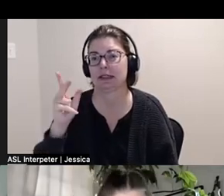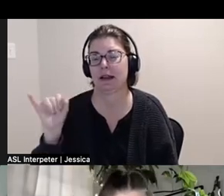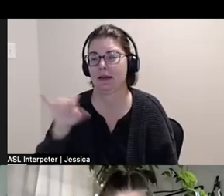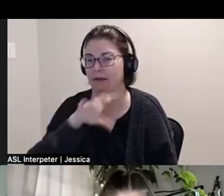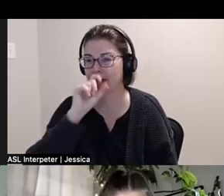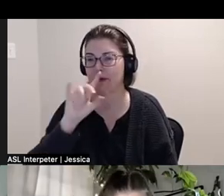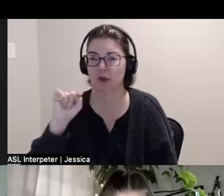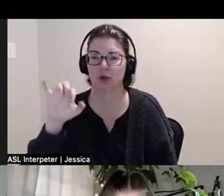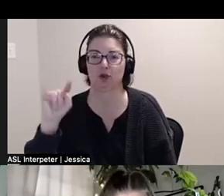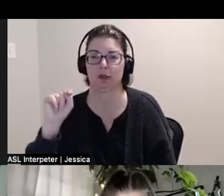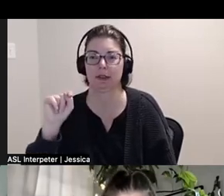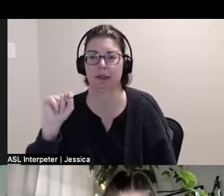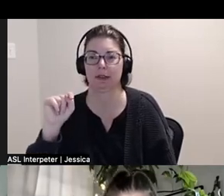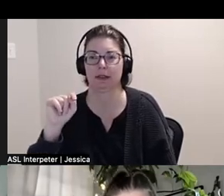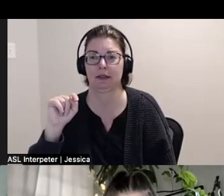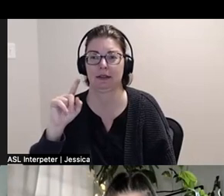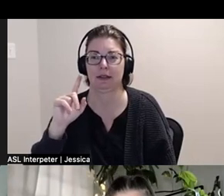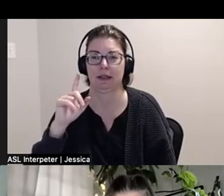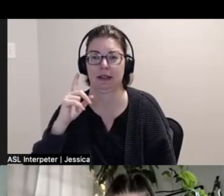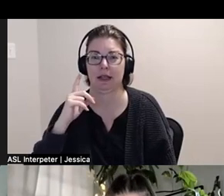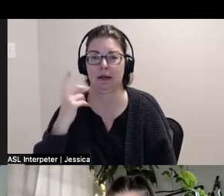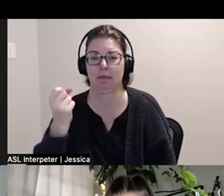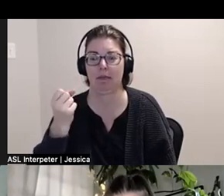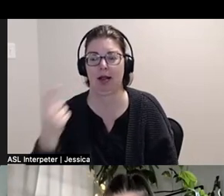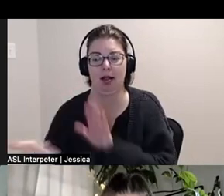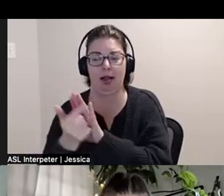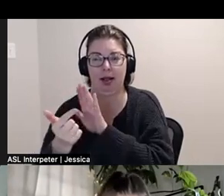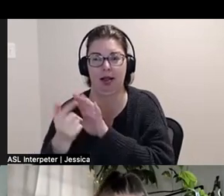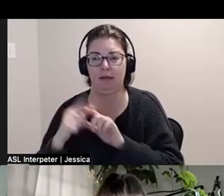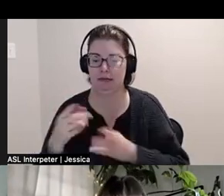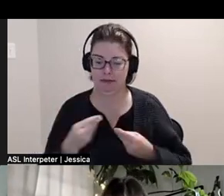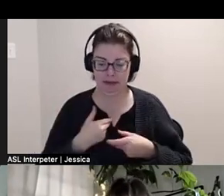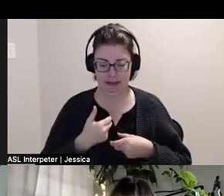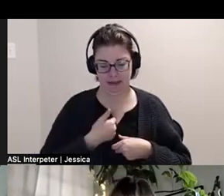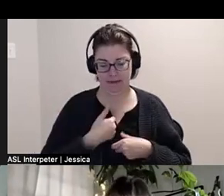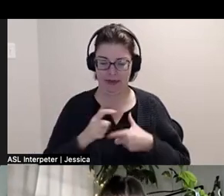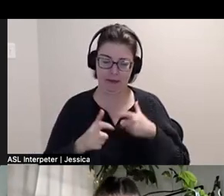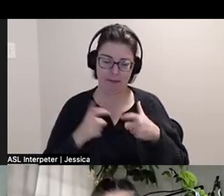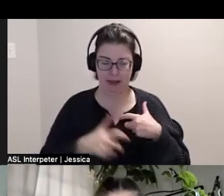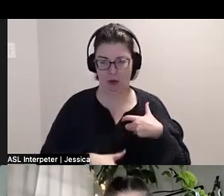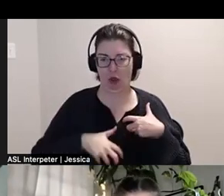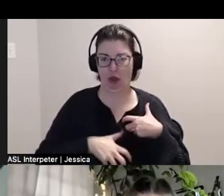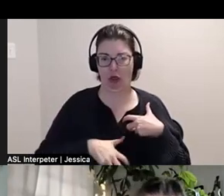Sarah-Tai: a derelict rule break, like, "I'm gonna give myself the biggest tummy ache." *laughs*